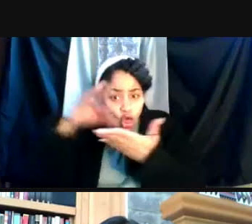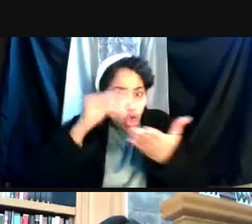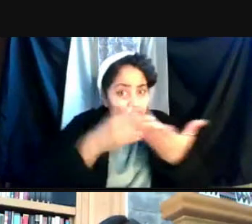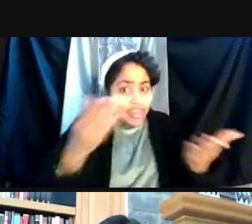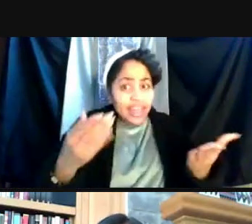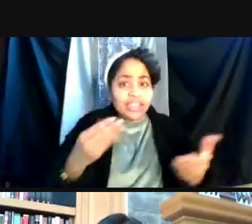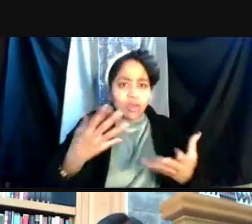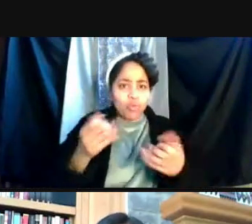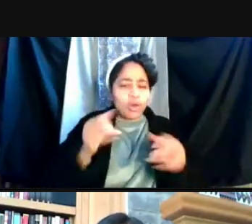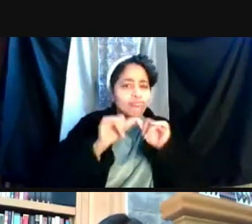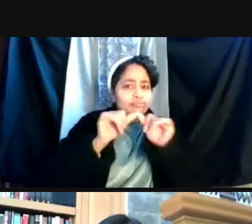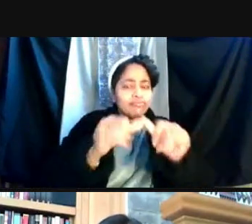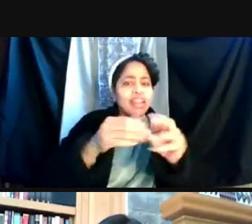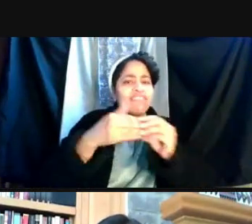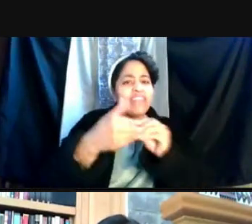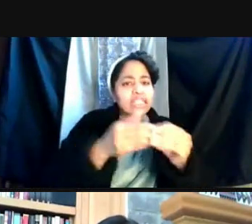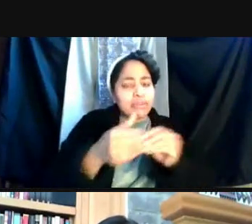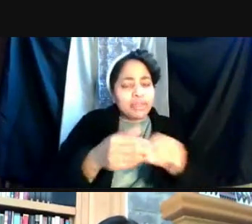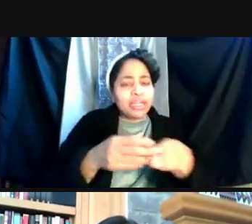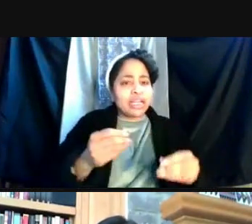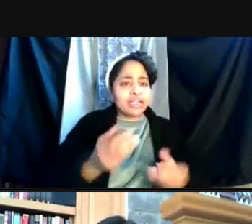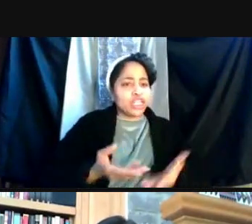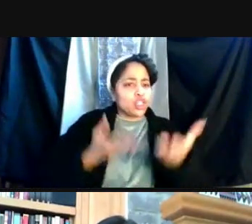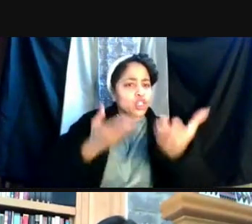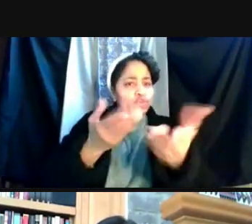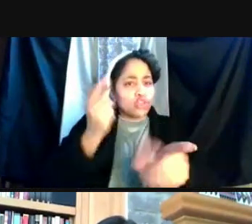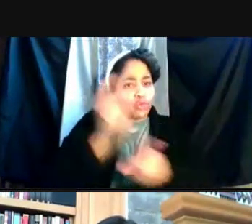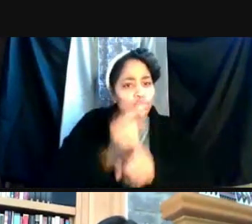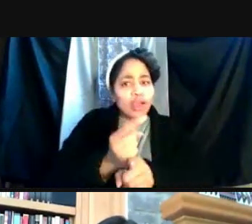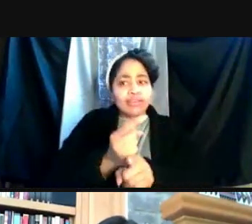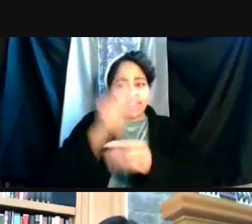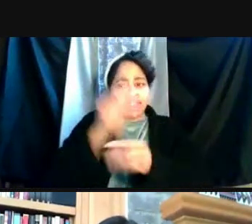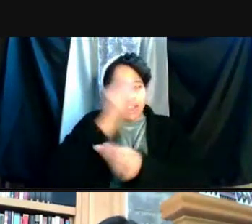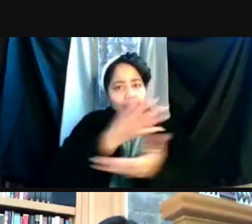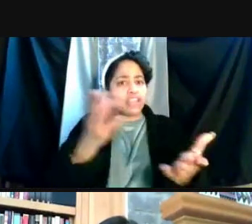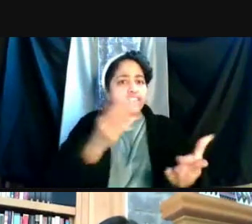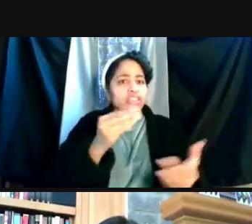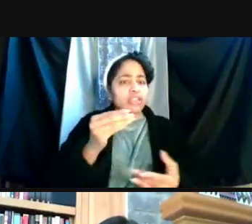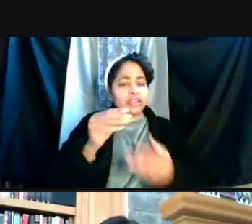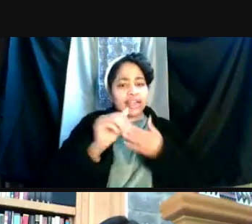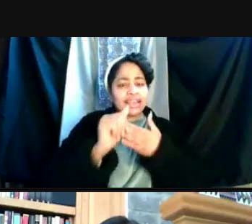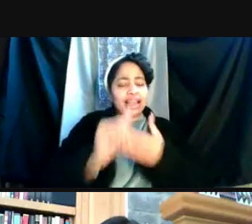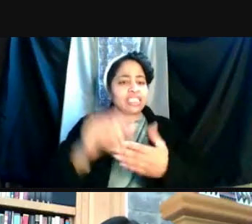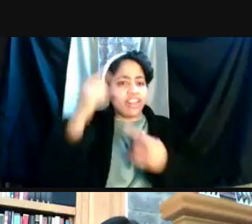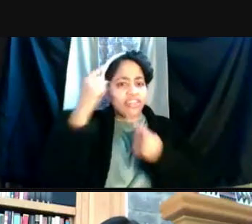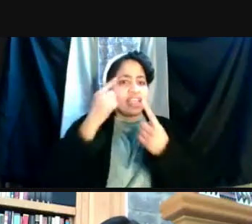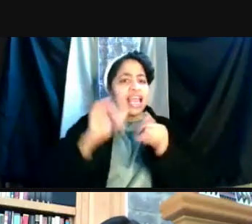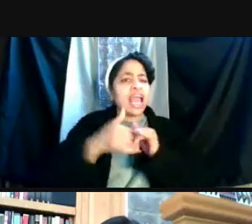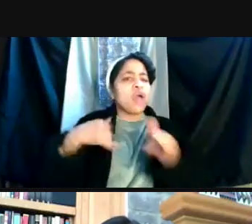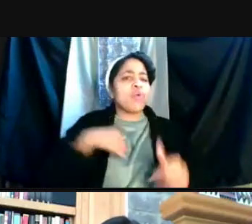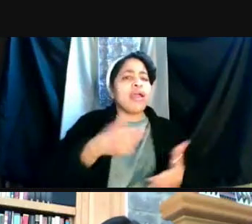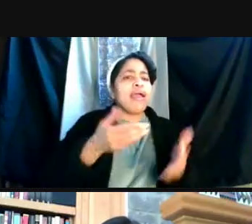and introduce the best data and the best guidance and thinking into how we're asking folks to behave.